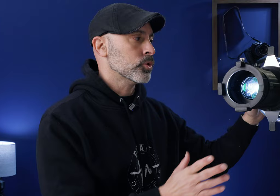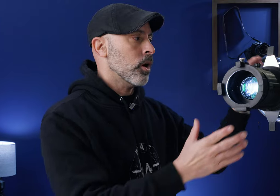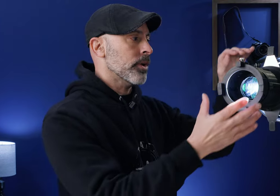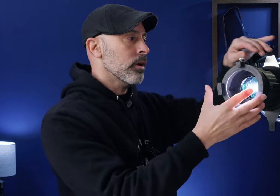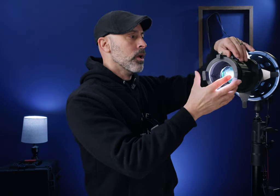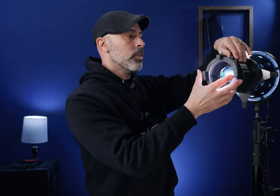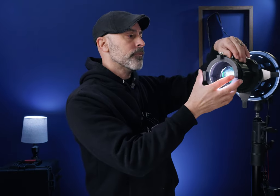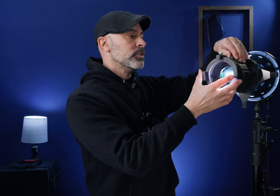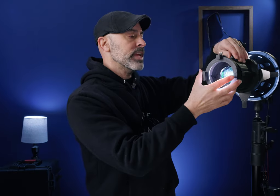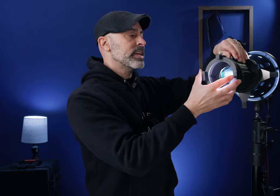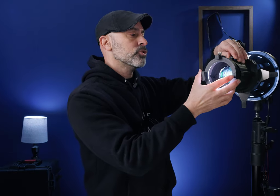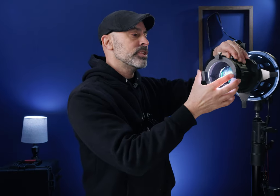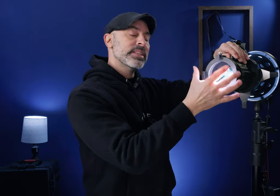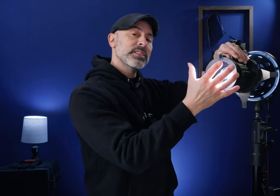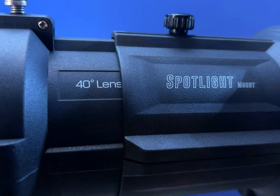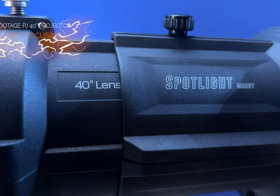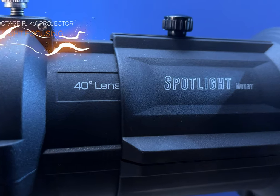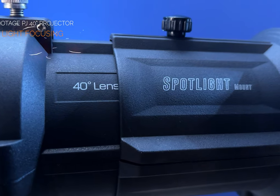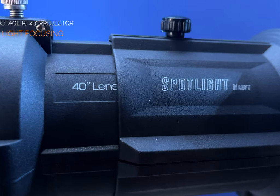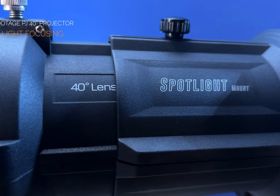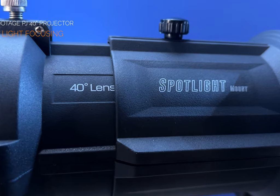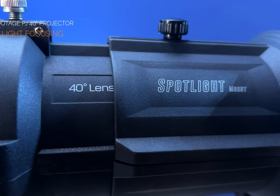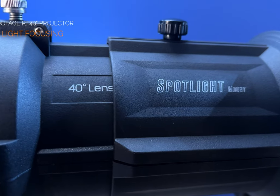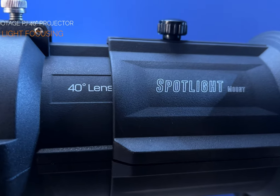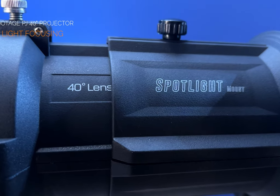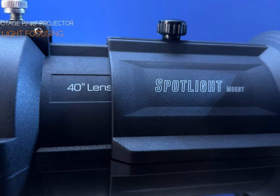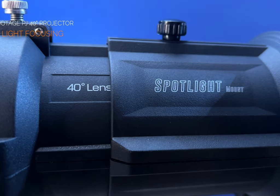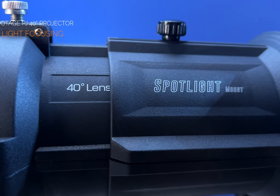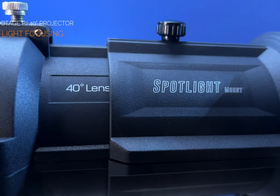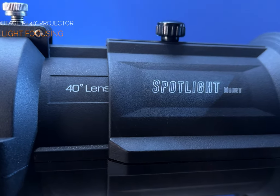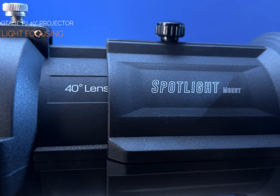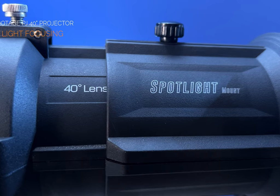on there the first thing is you'll see this is a 40° Bowens projector Spotlight that means you get